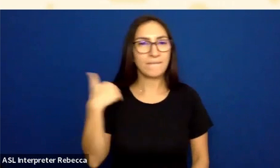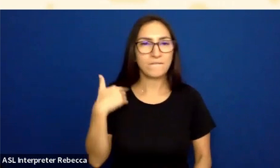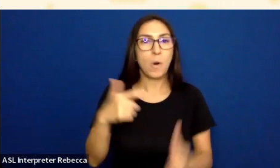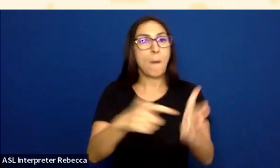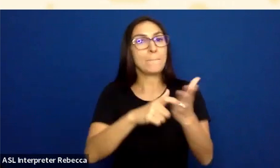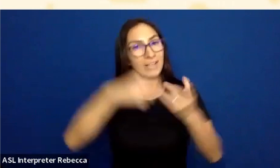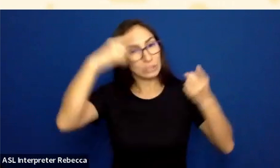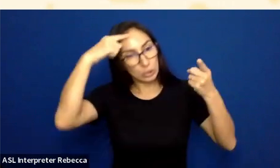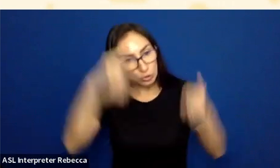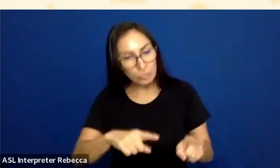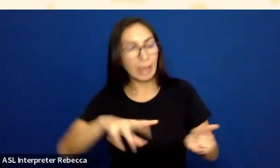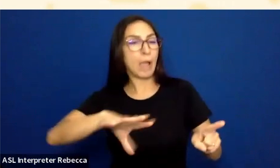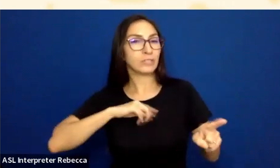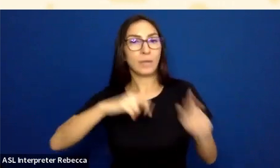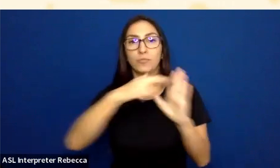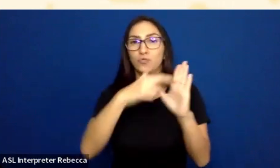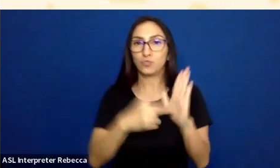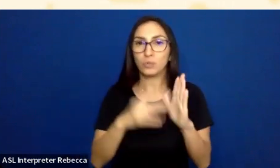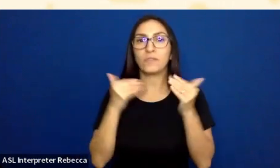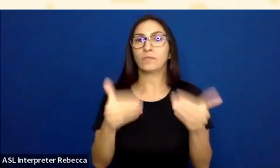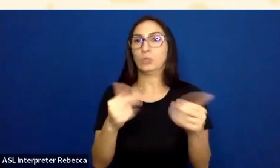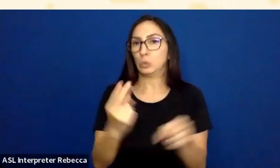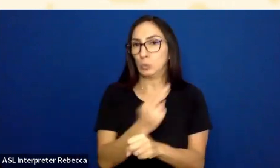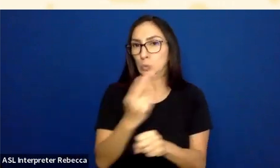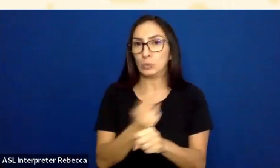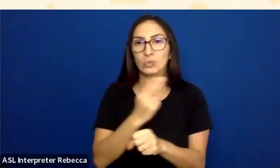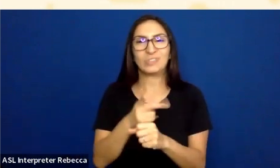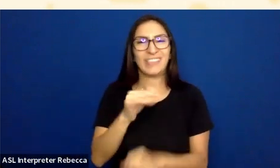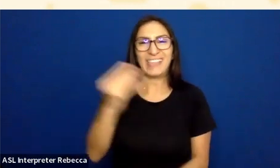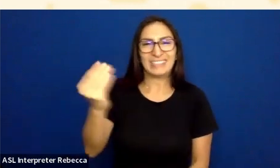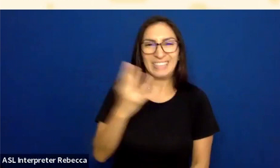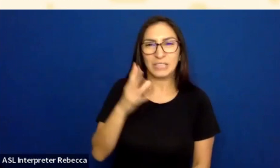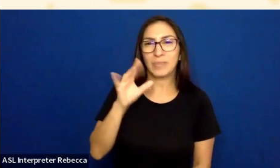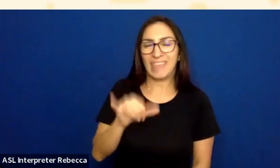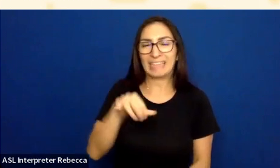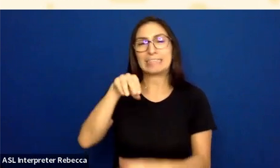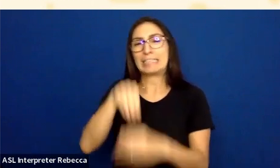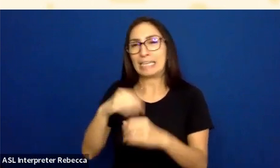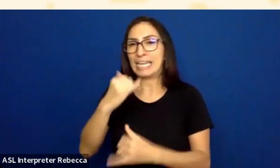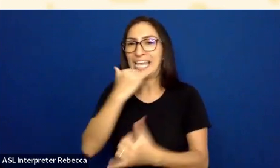it tells me that this is an in an error state.